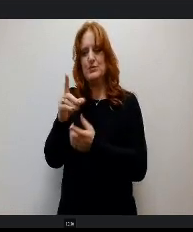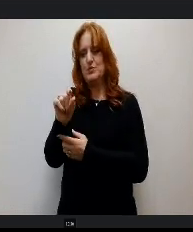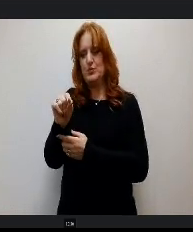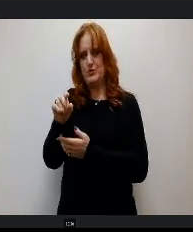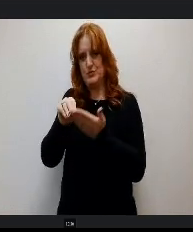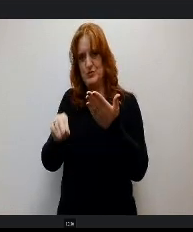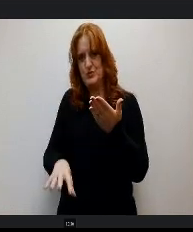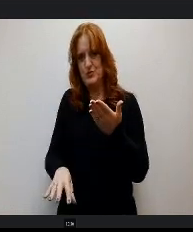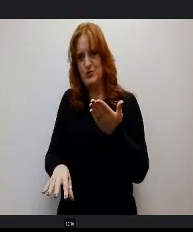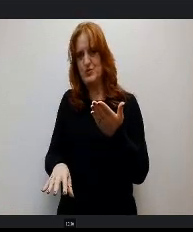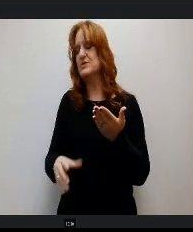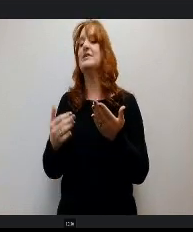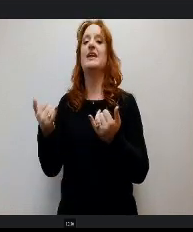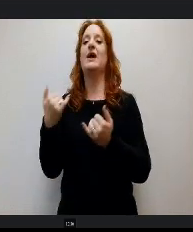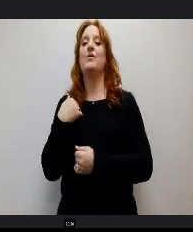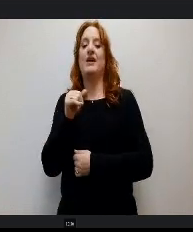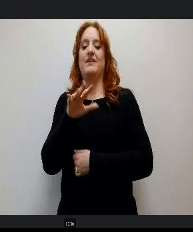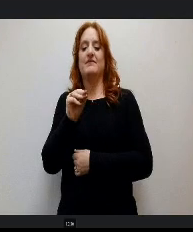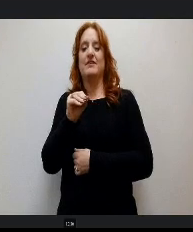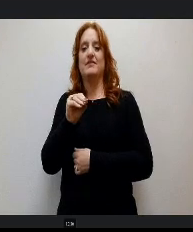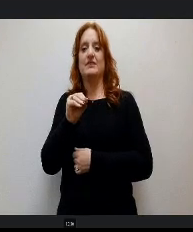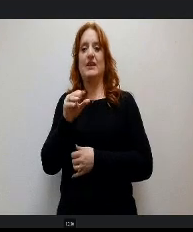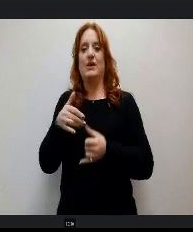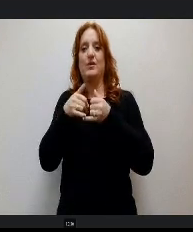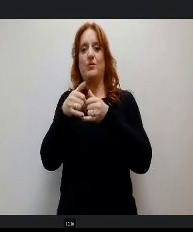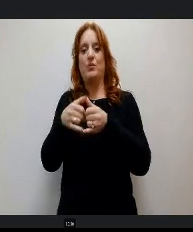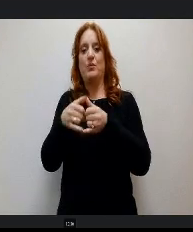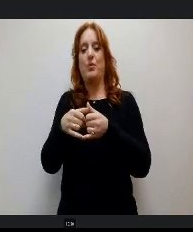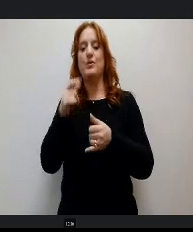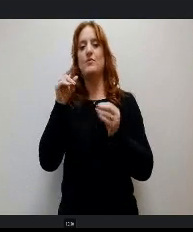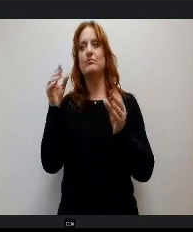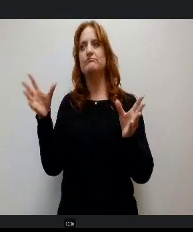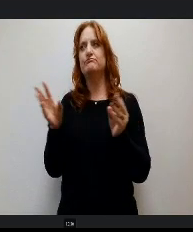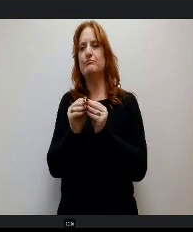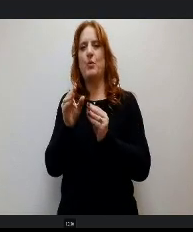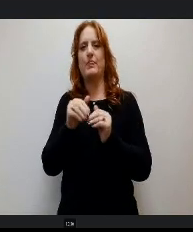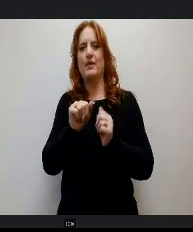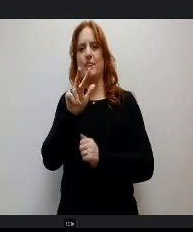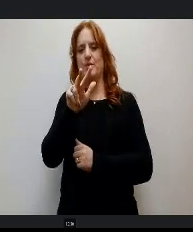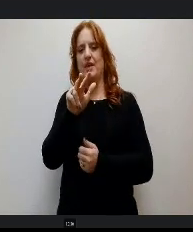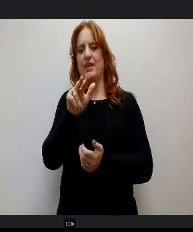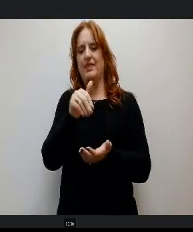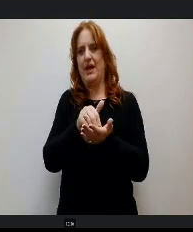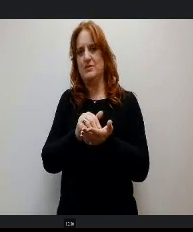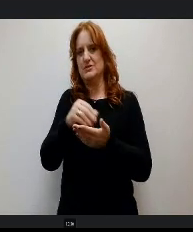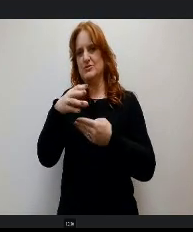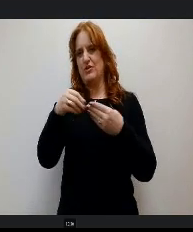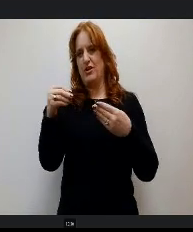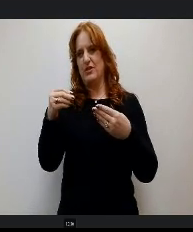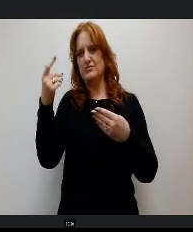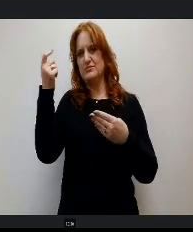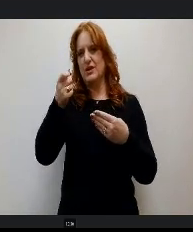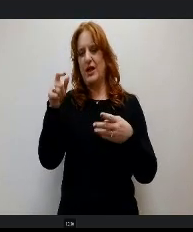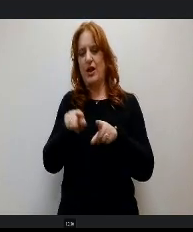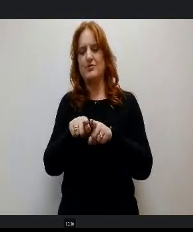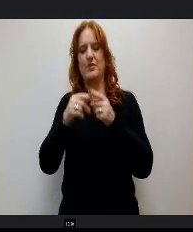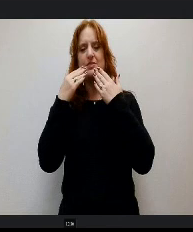featured 50 awards for over $3000 total and a huge thank you to Ting that company